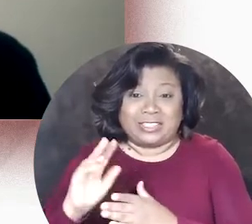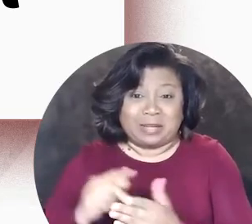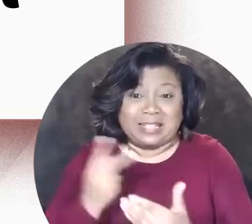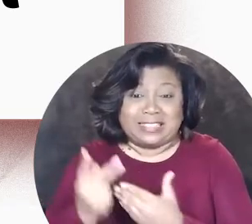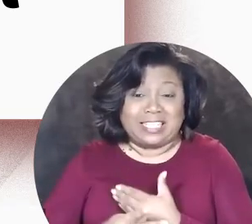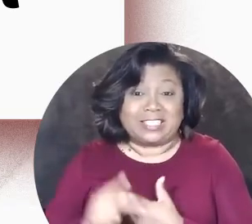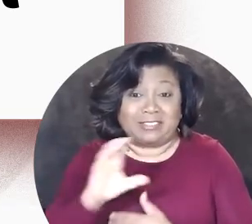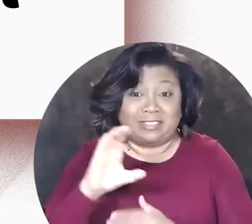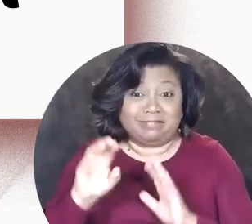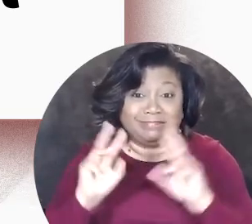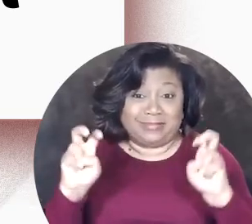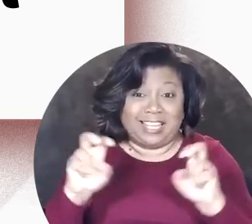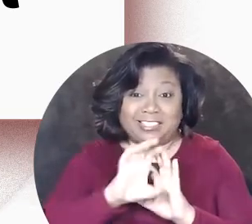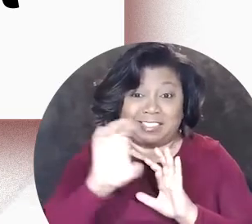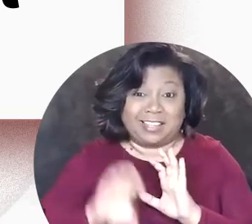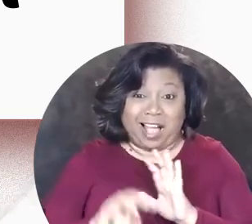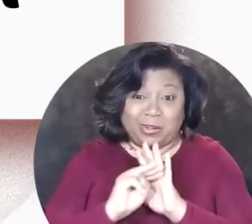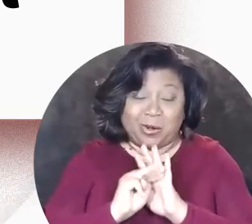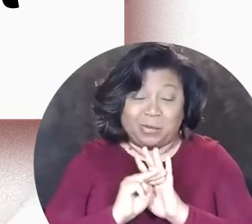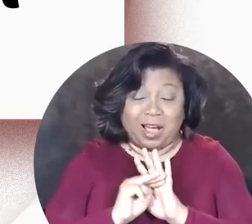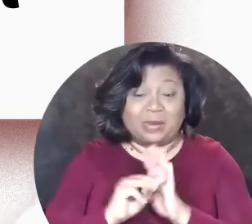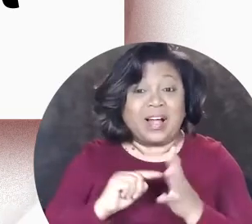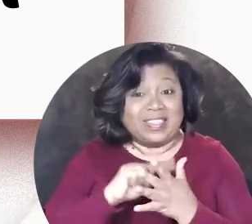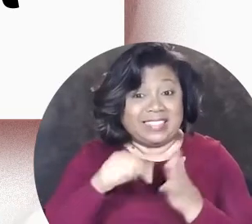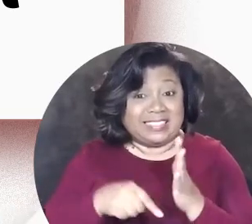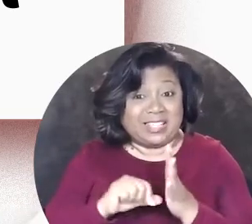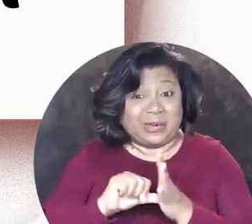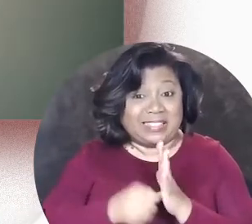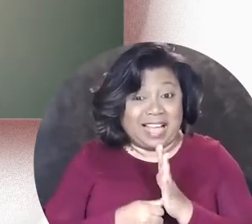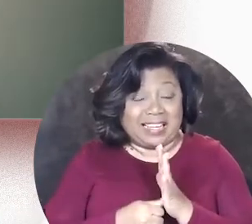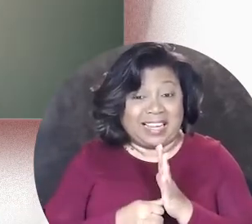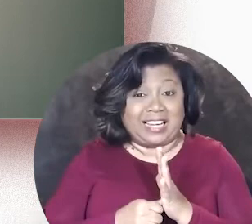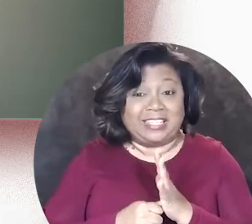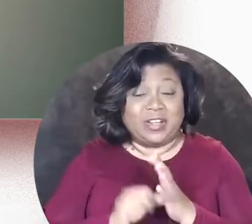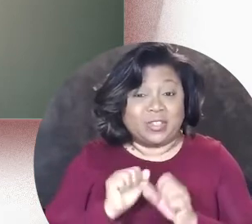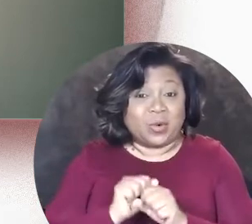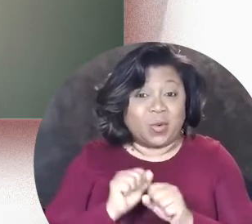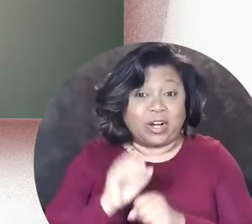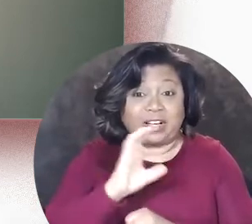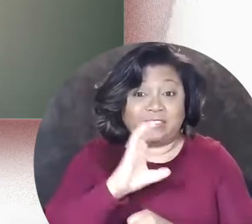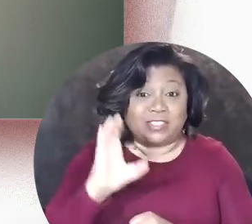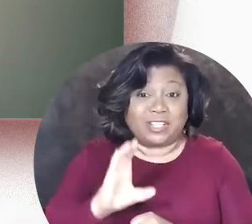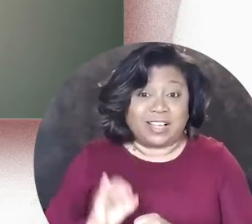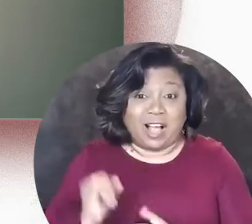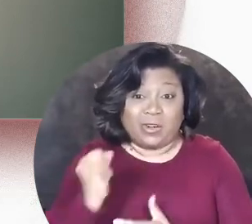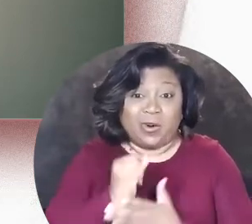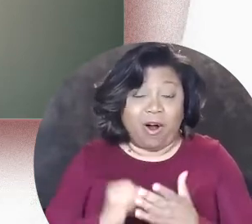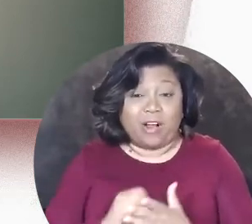a Chicago Model this series highlights the voices and work of Chicago artists who have